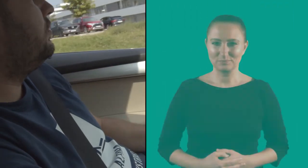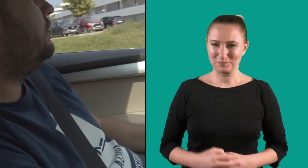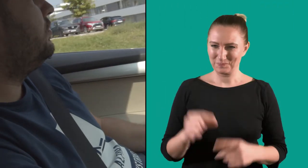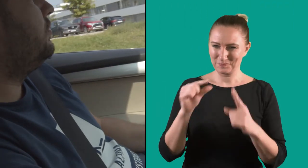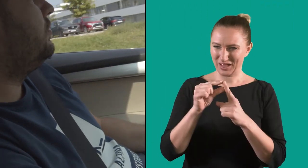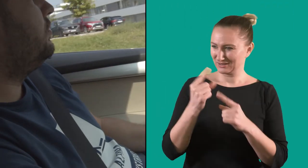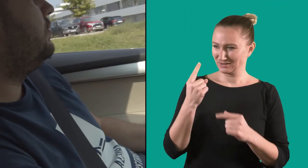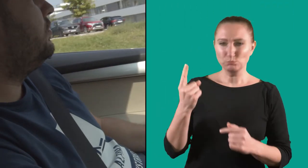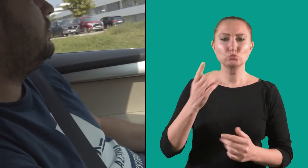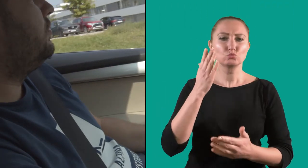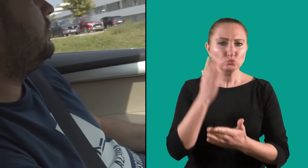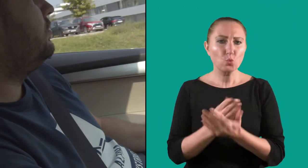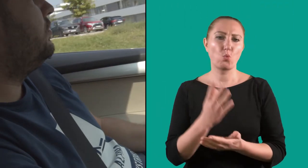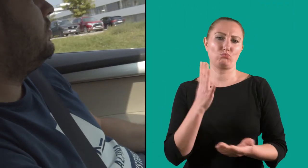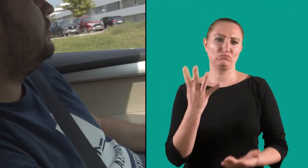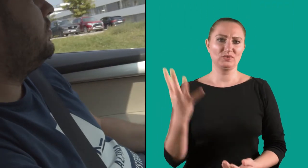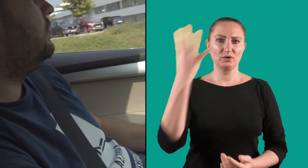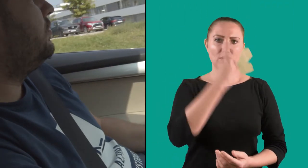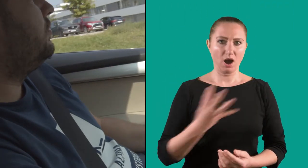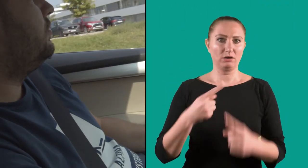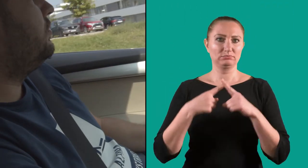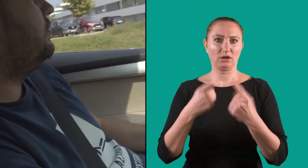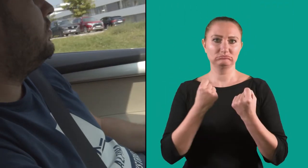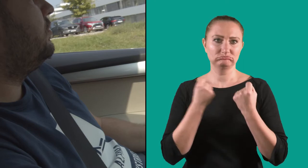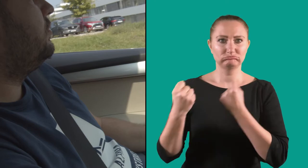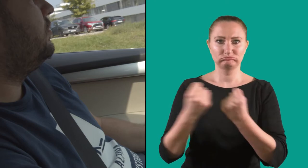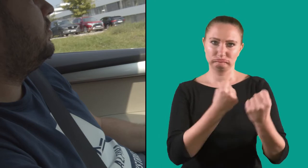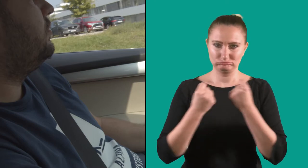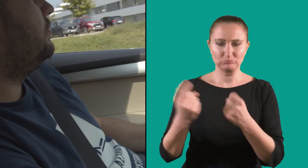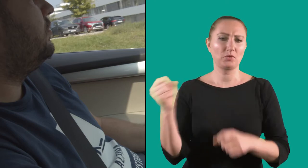Patrik has been driving for four years